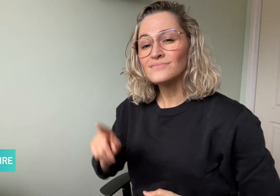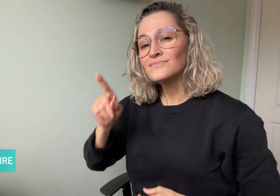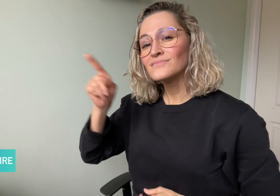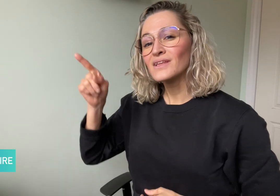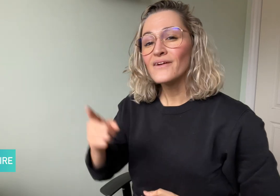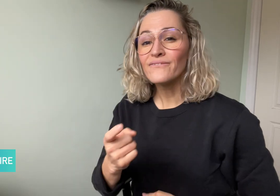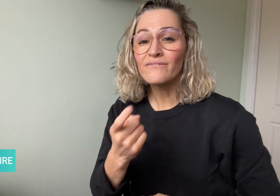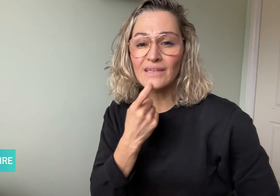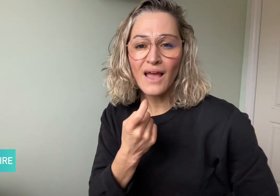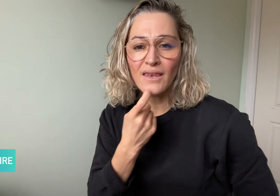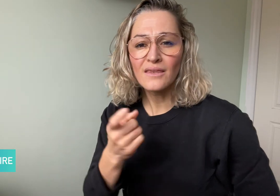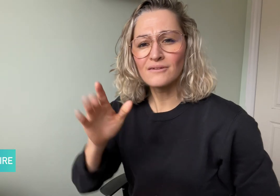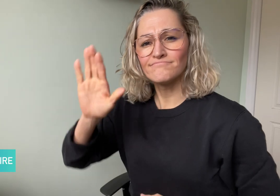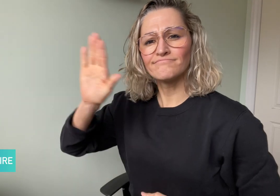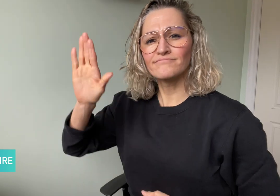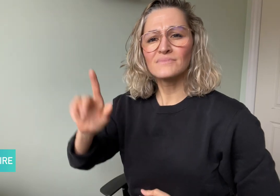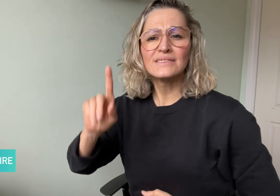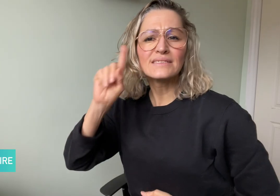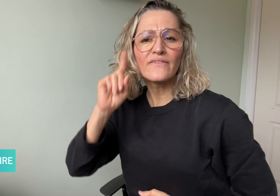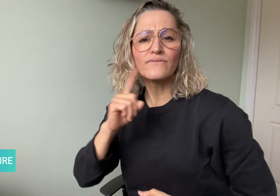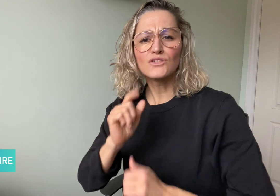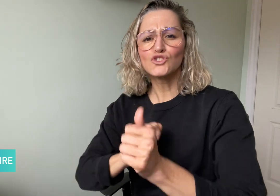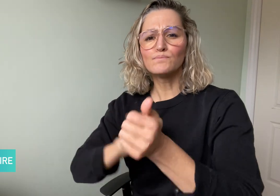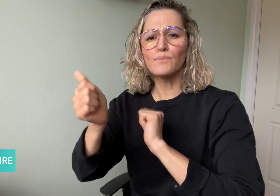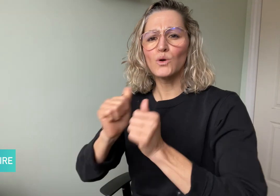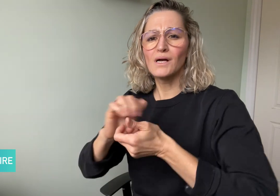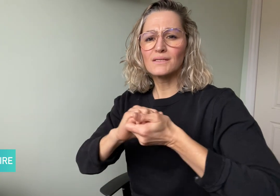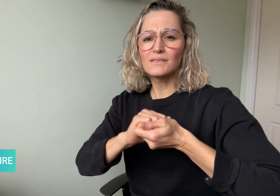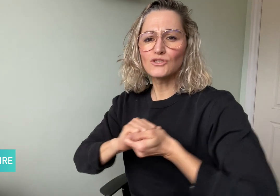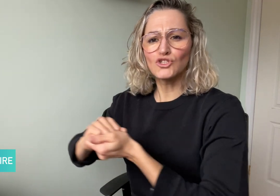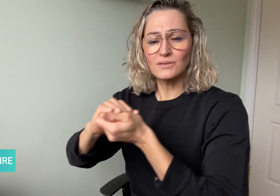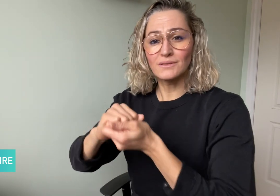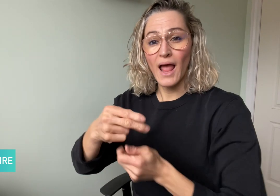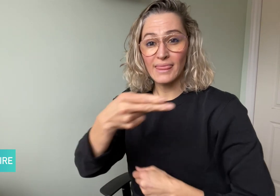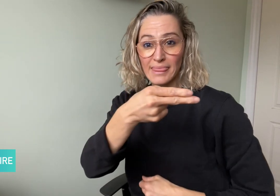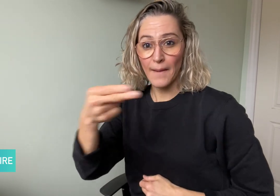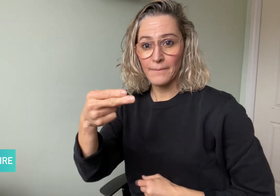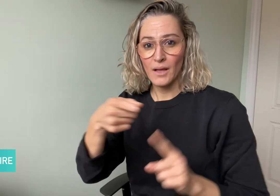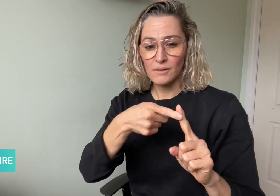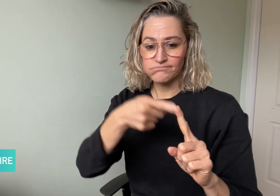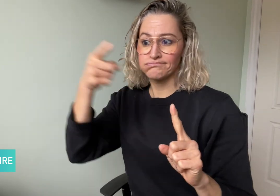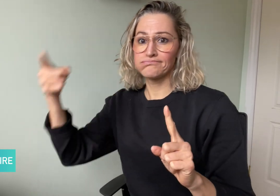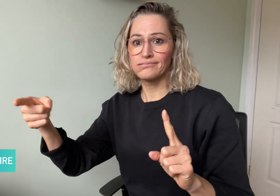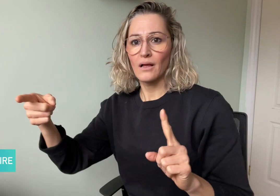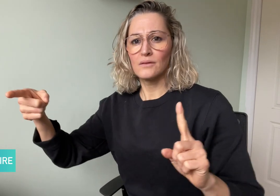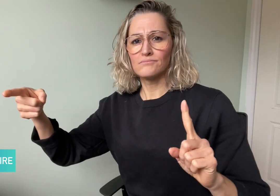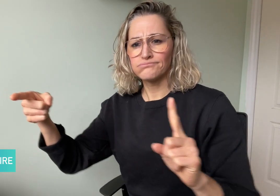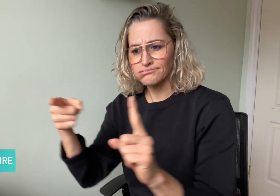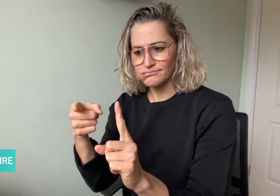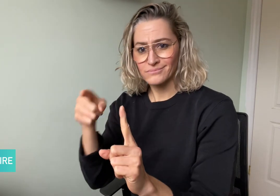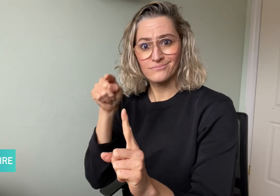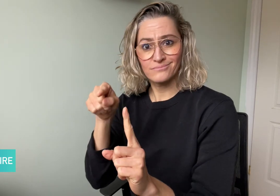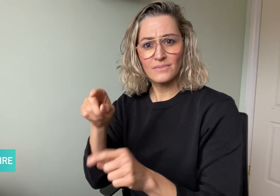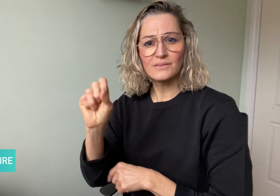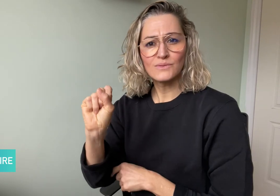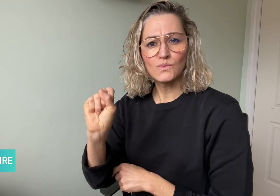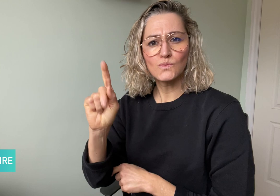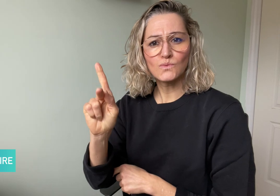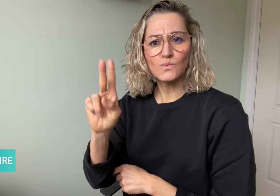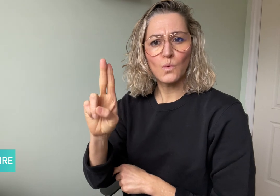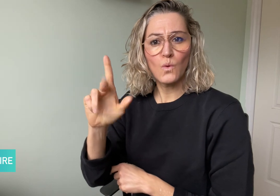The Finnish Deaf Sports Association (Suomen Kuurojen Urheiluliitto, SKUL ry)